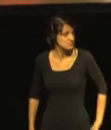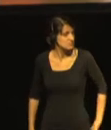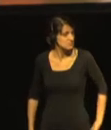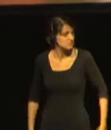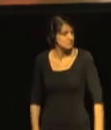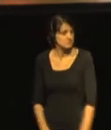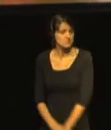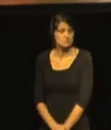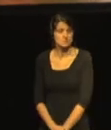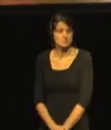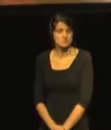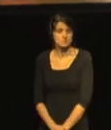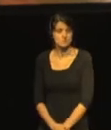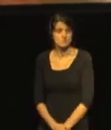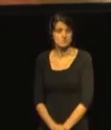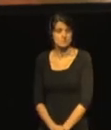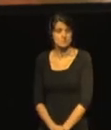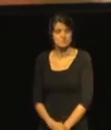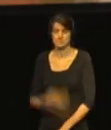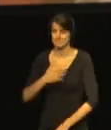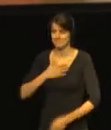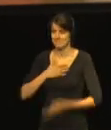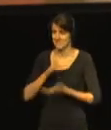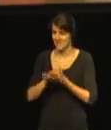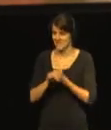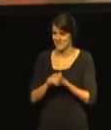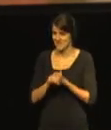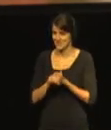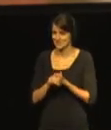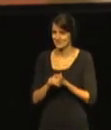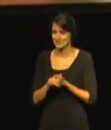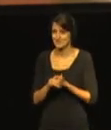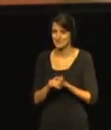My friends will tell you throughout next hours